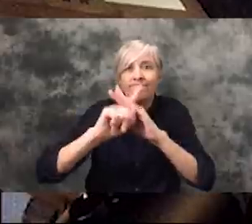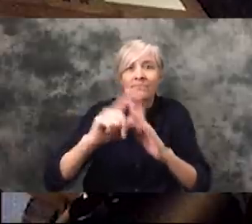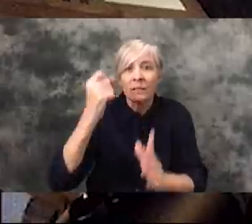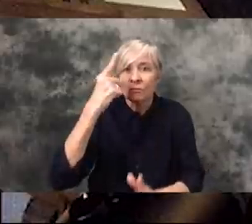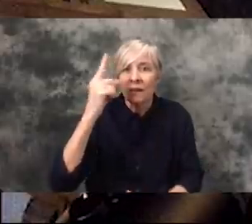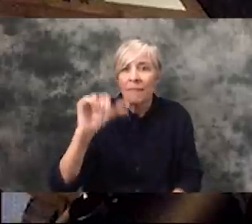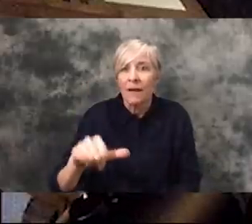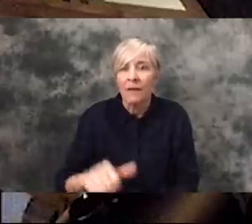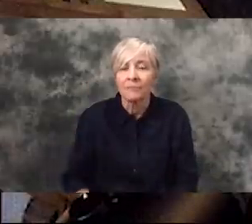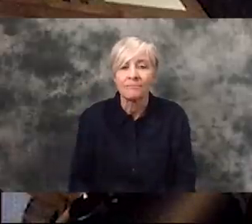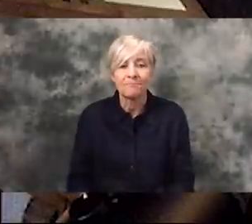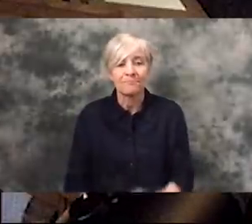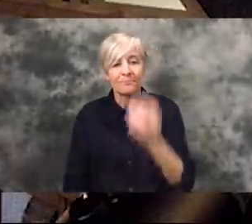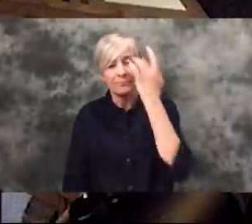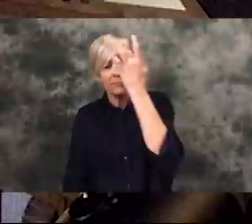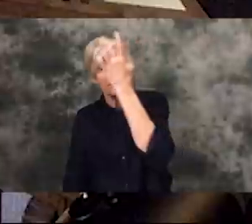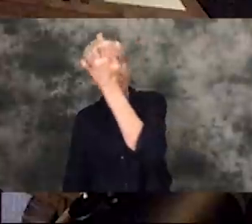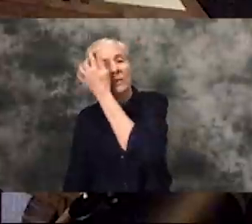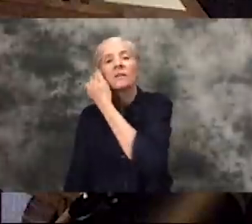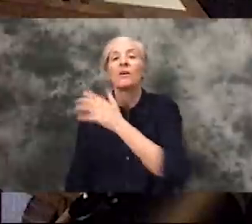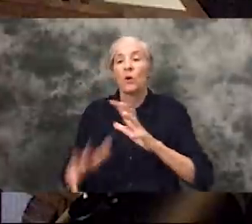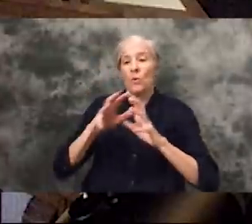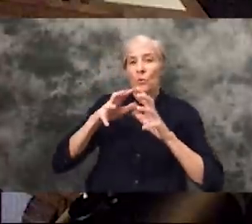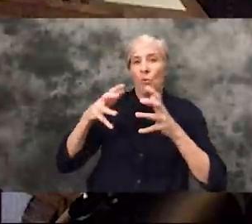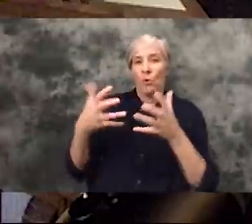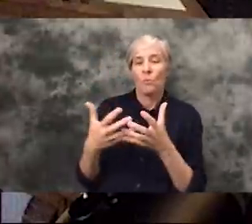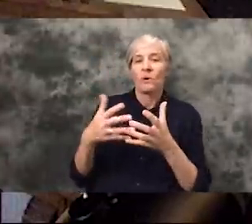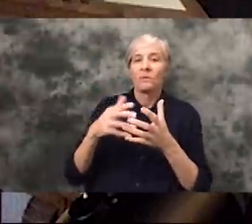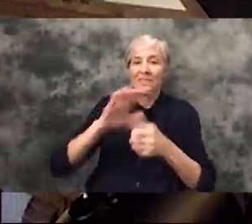The globalization of this specific disease